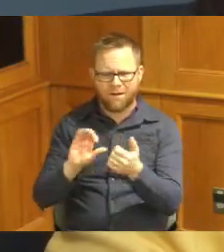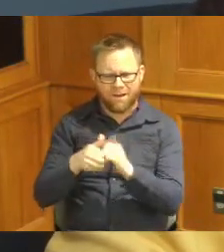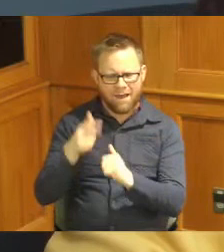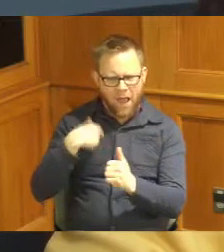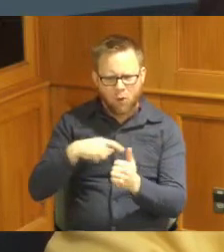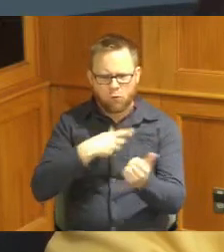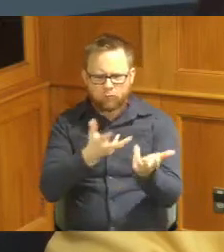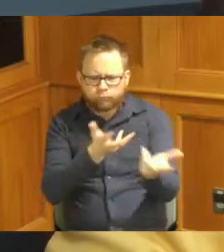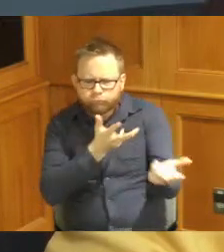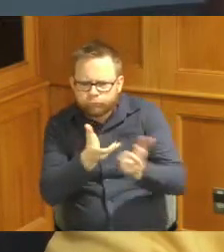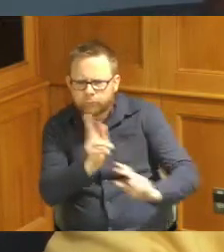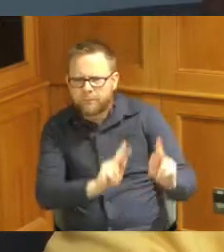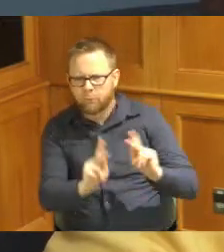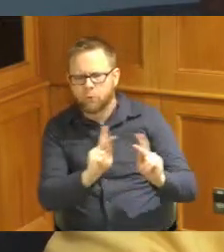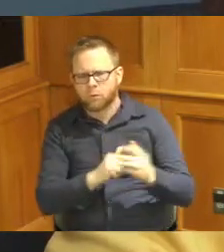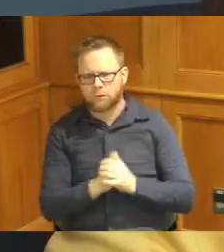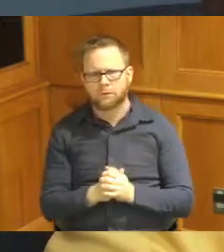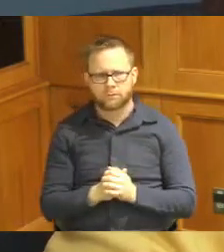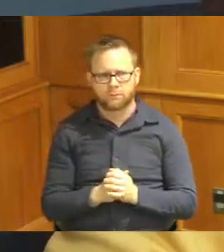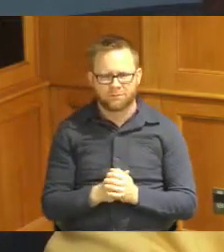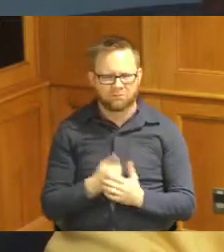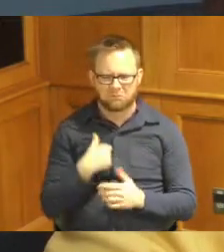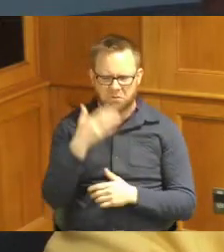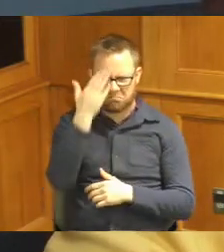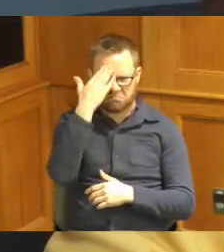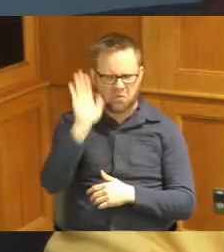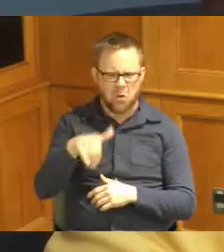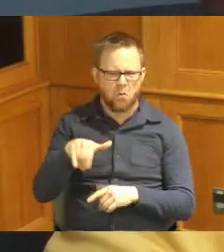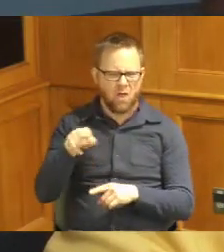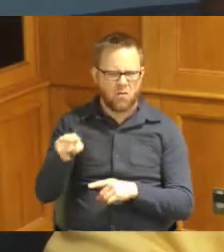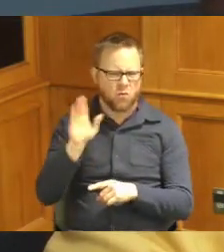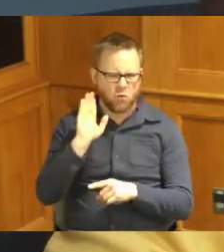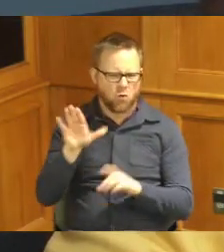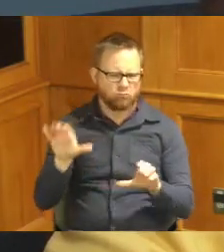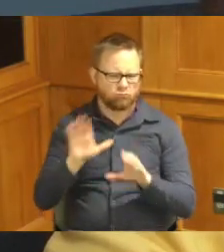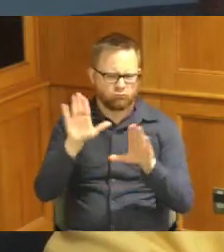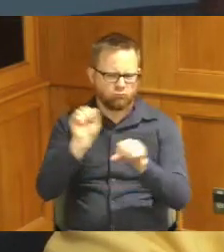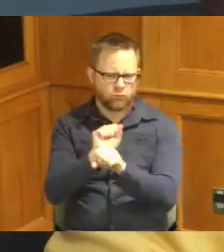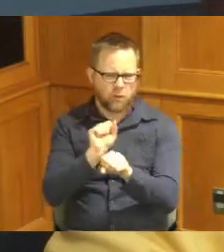people and so I just know that you'll do a great job so thank you for coming on